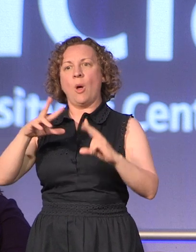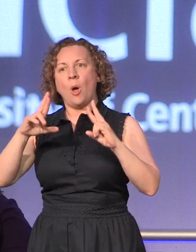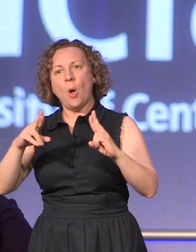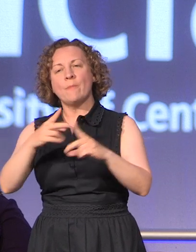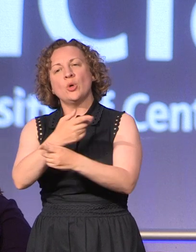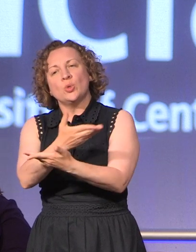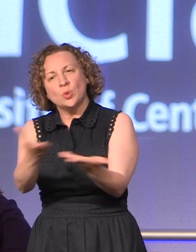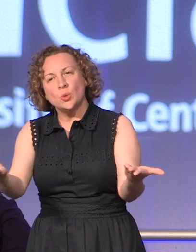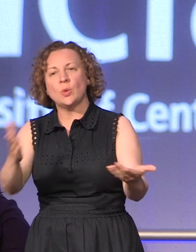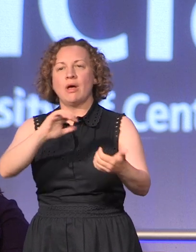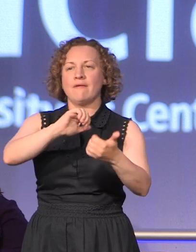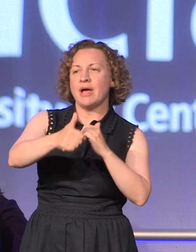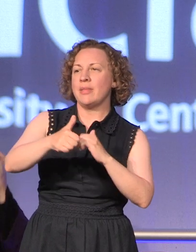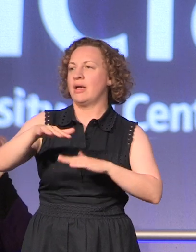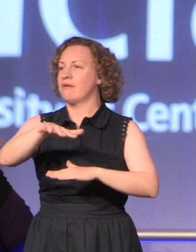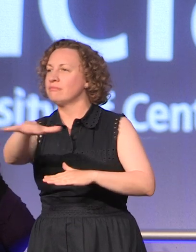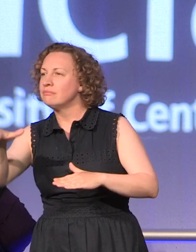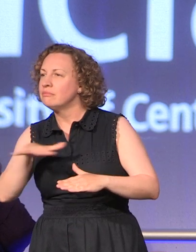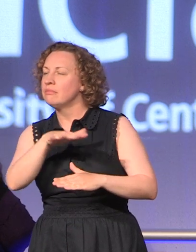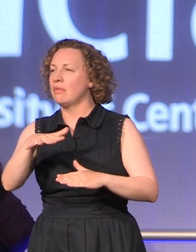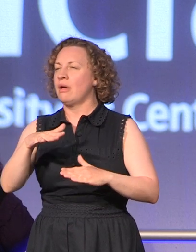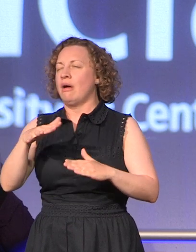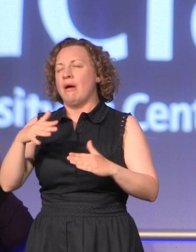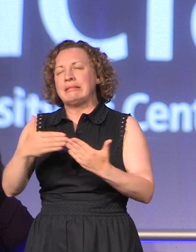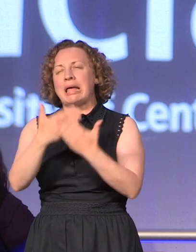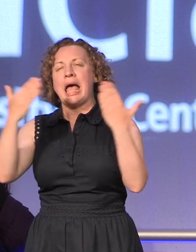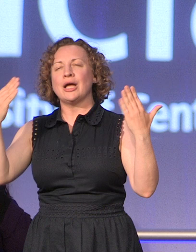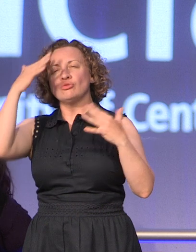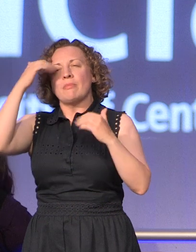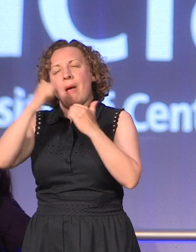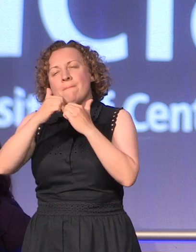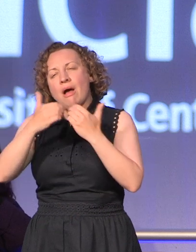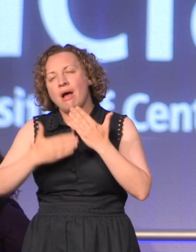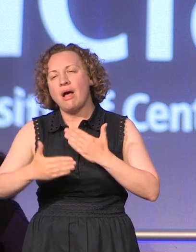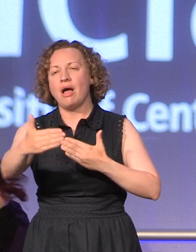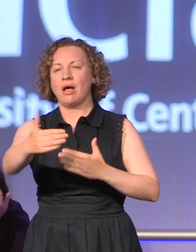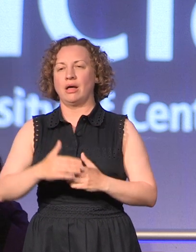celebration to remember. We all wanted to give you the best send-off possible